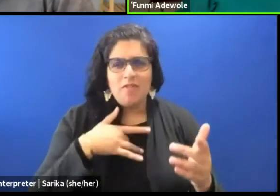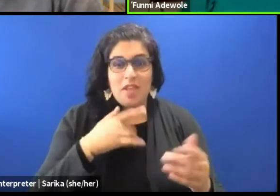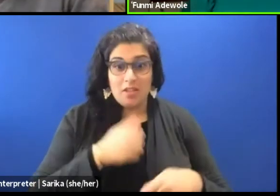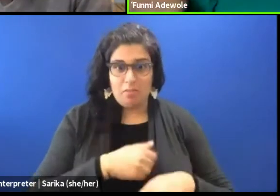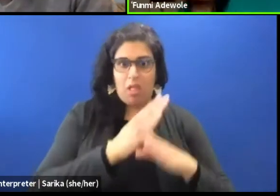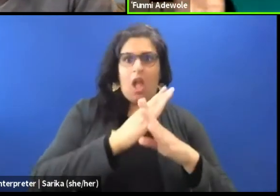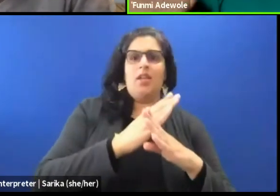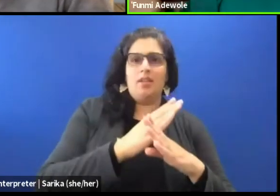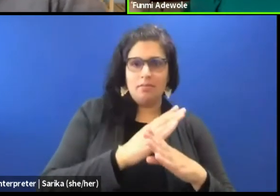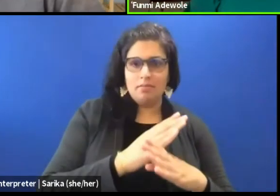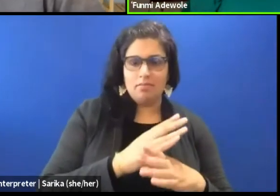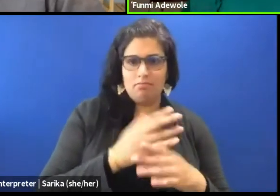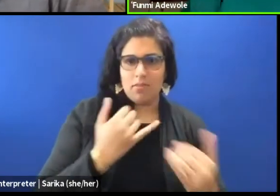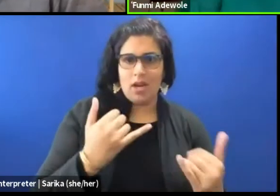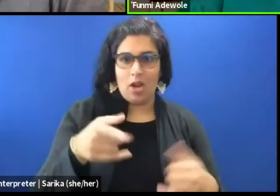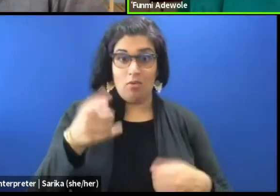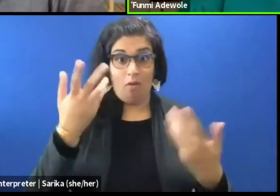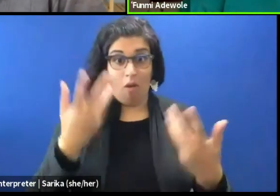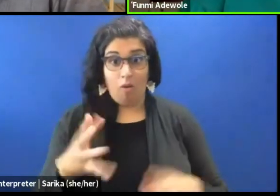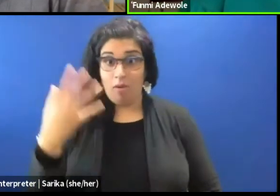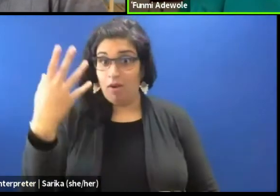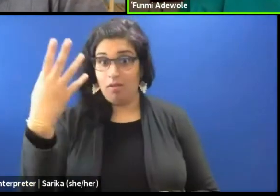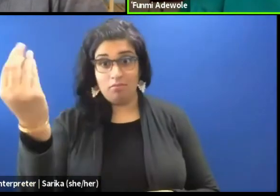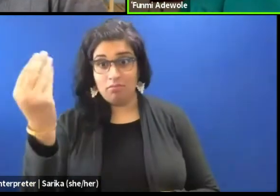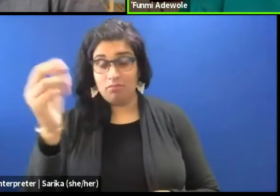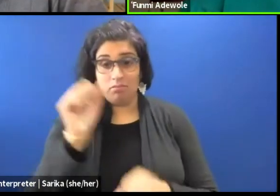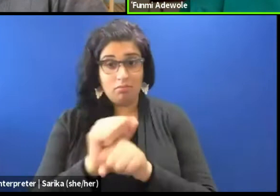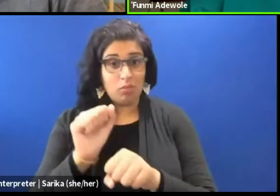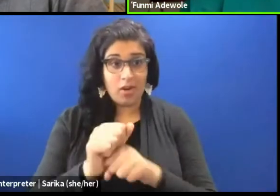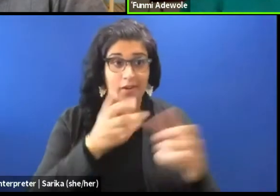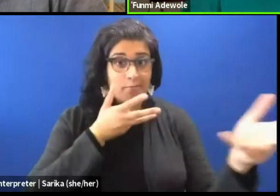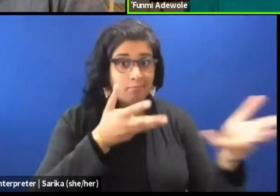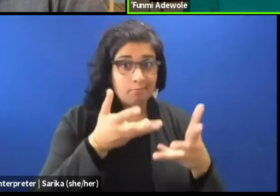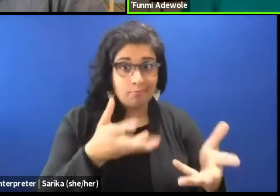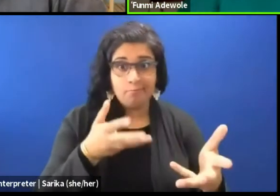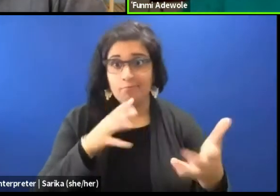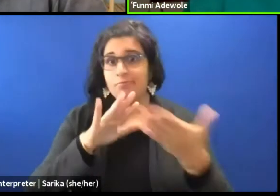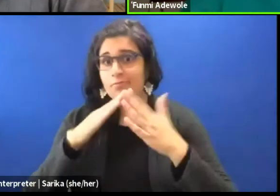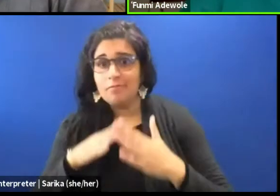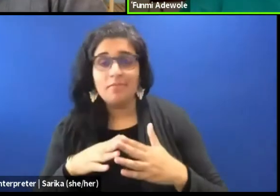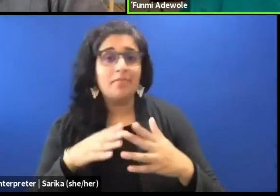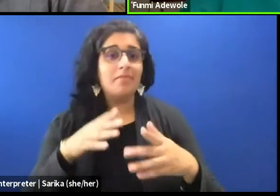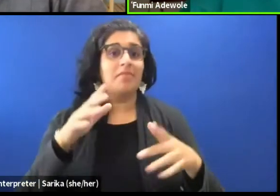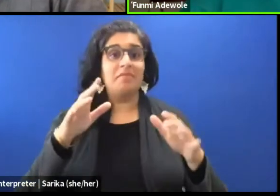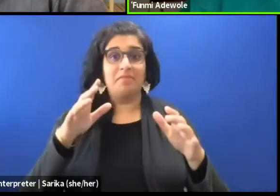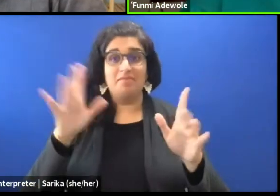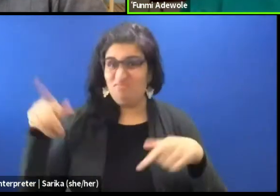That you are already out there working in communities, you have been doing that for several years.